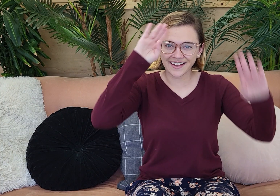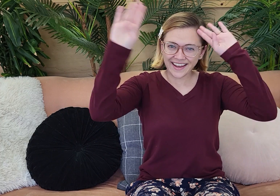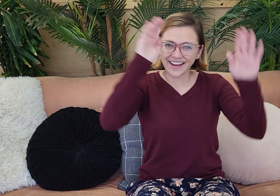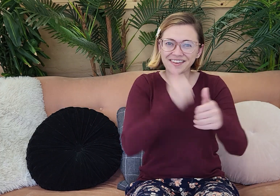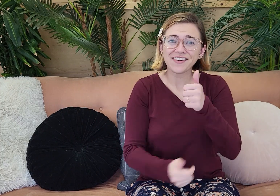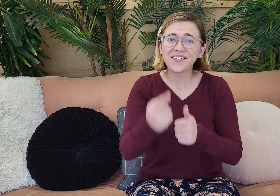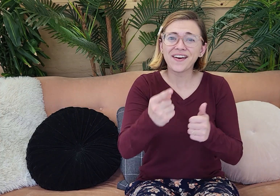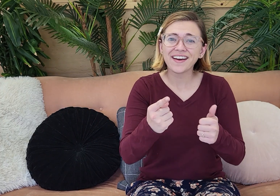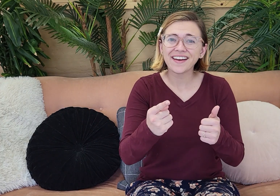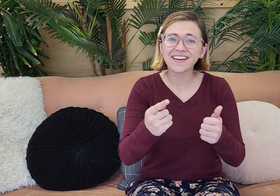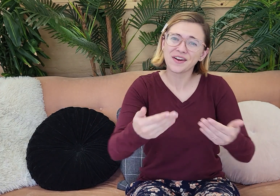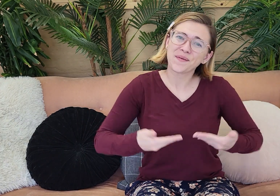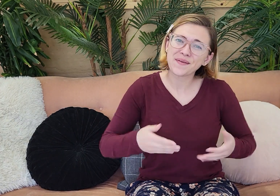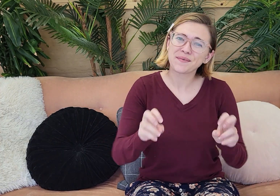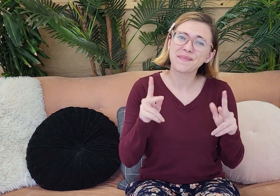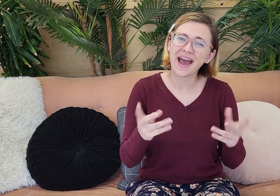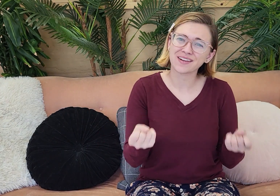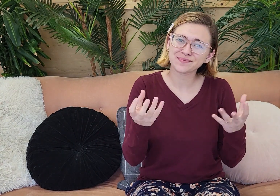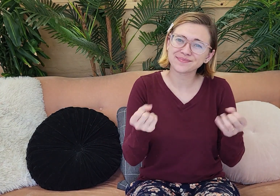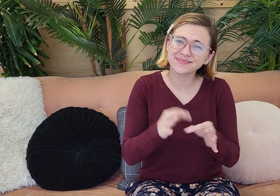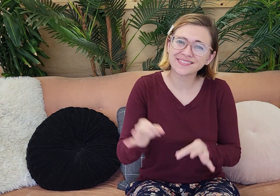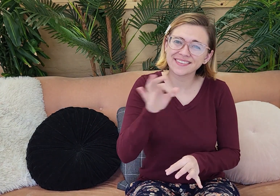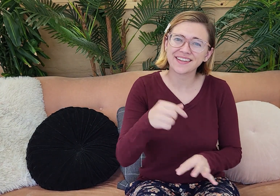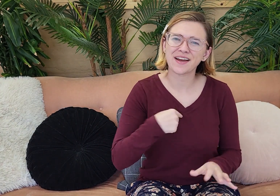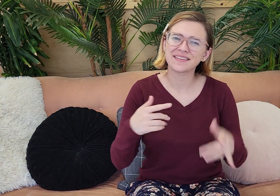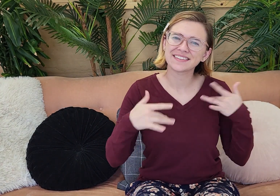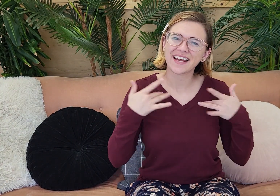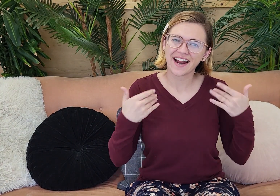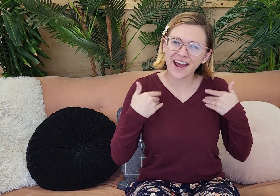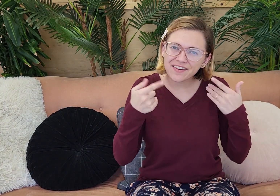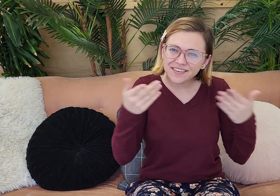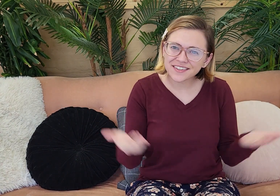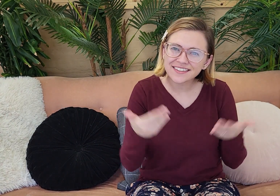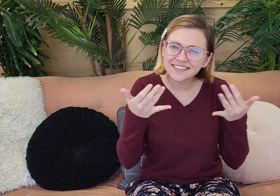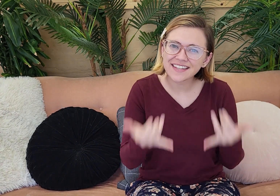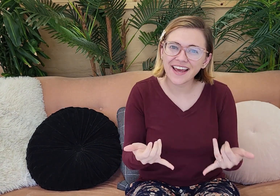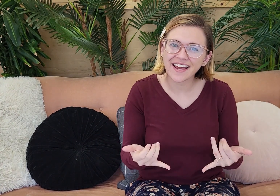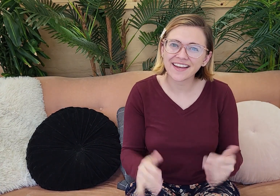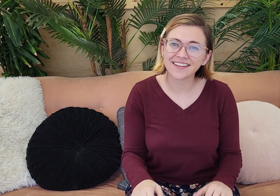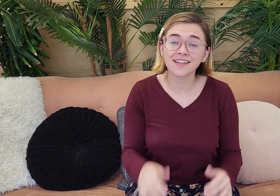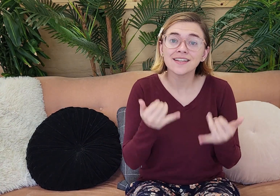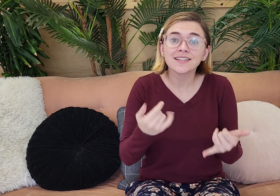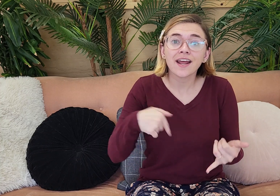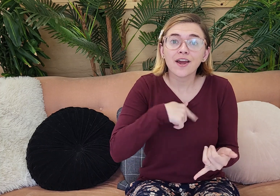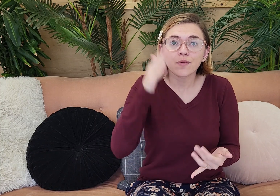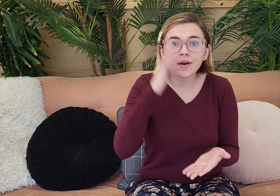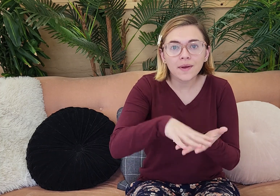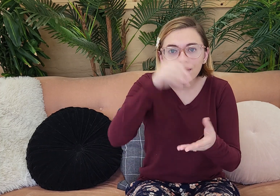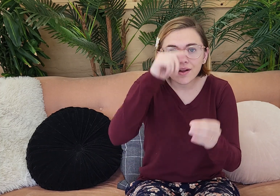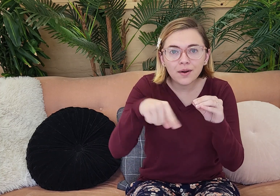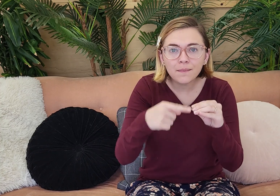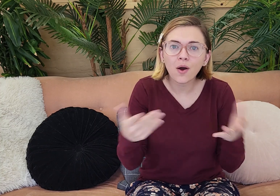Hello everyone. Welcome back to Signing Spiritually I'm super excited to have you here today. Today we are going